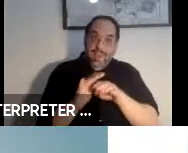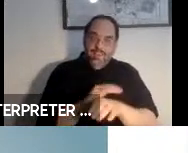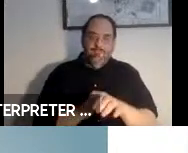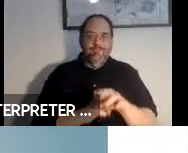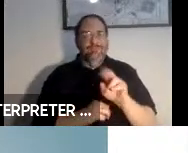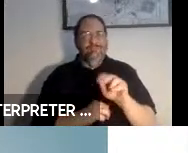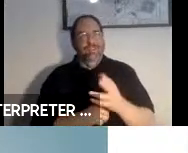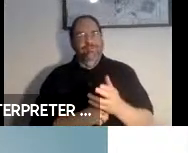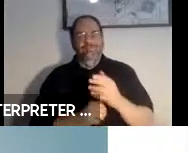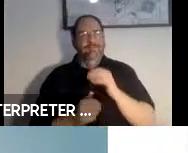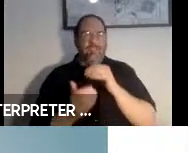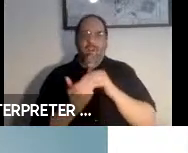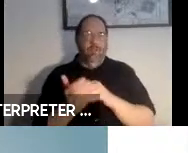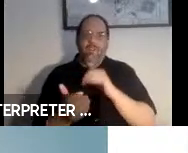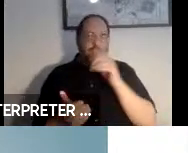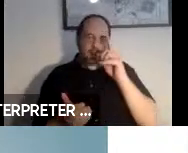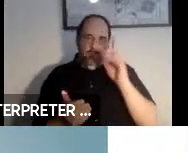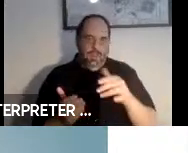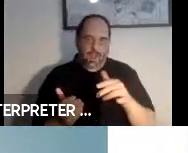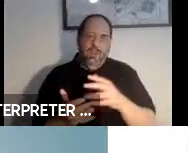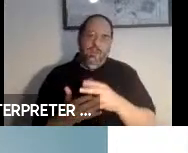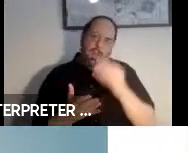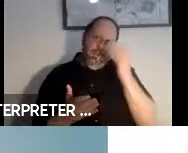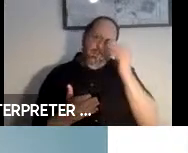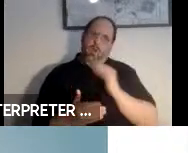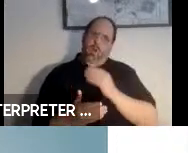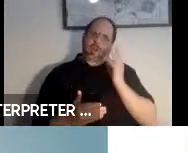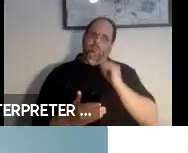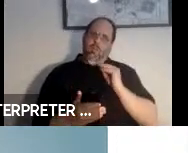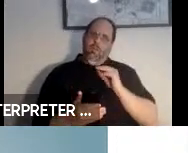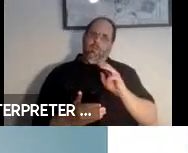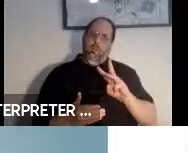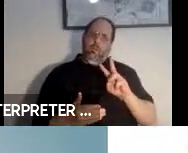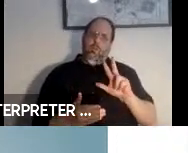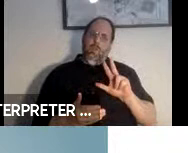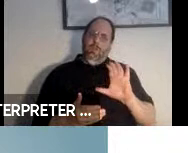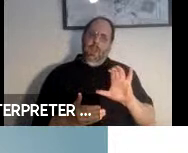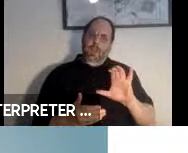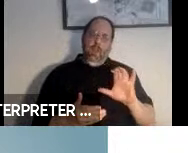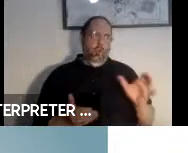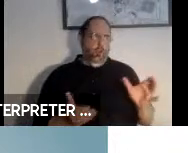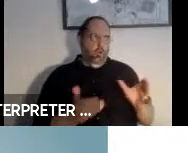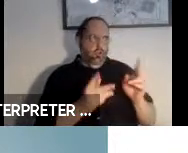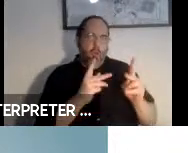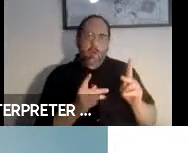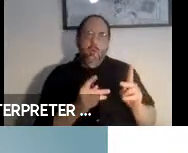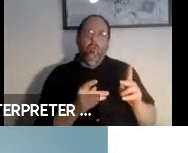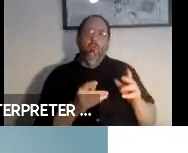have at W3C encouraging people to do things while on the web. Next slide, please.